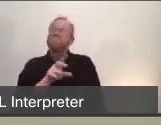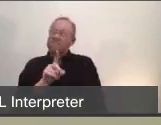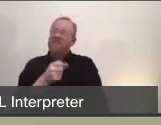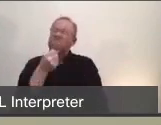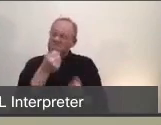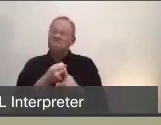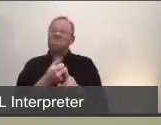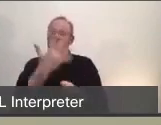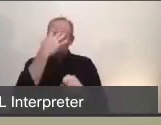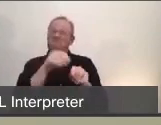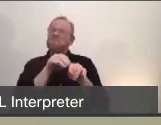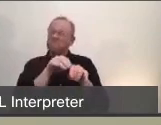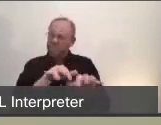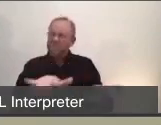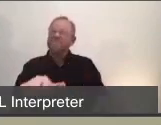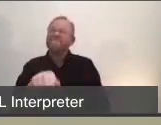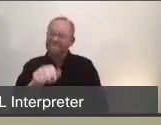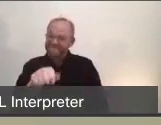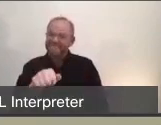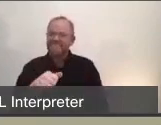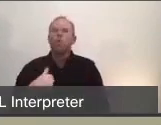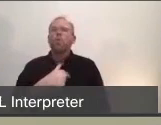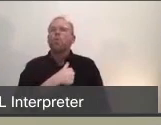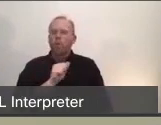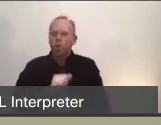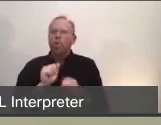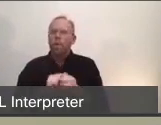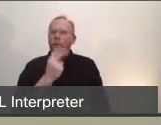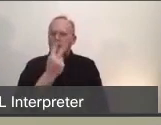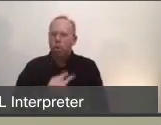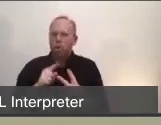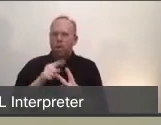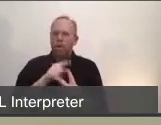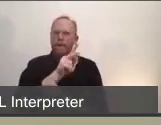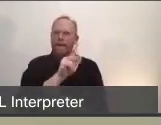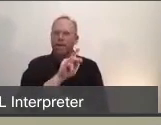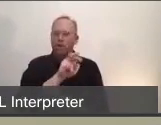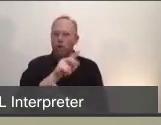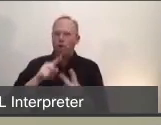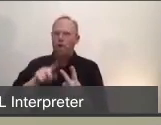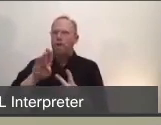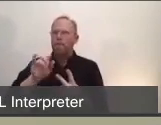And we have been working with Kaiser and Marin Health to one, be able to deploy mobile assessment